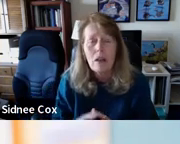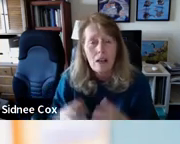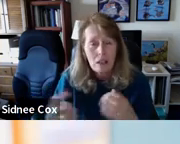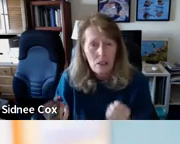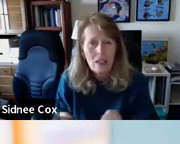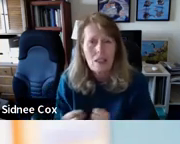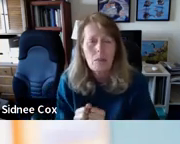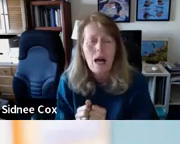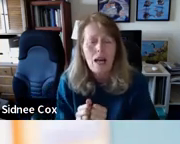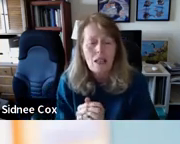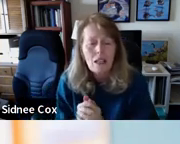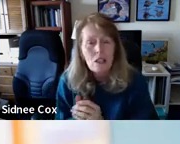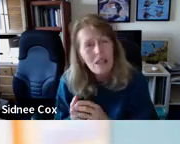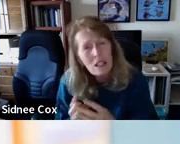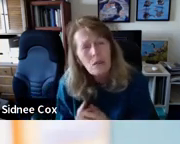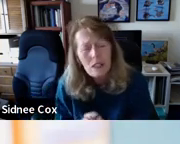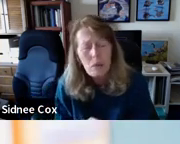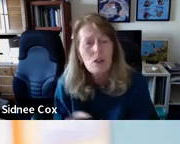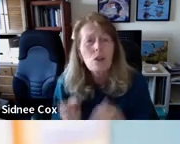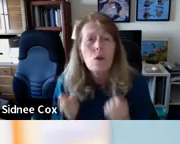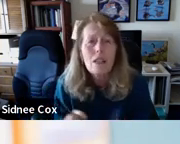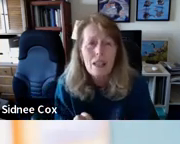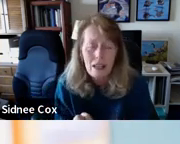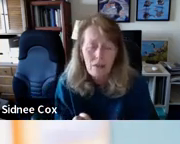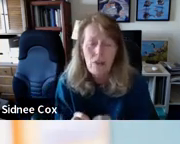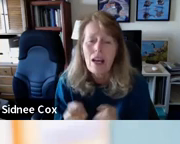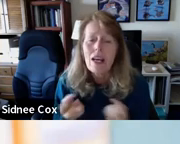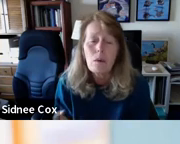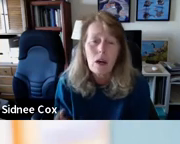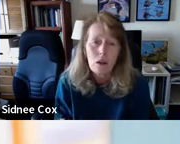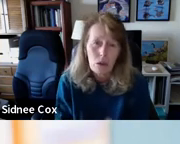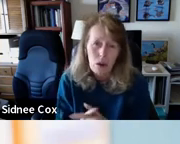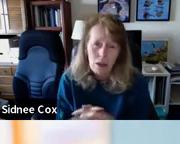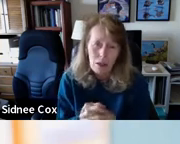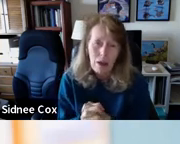the signal is blocked. So that's a really important tool kit for anyone who is talking about